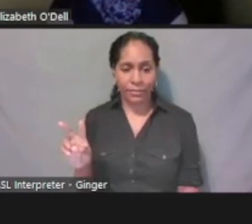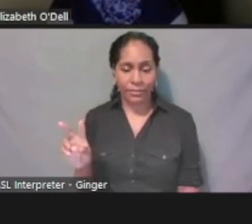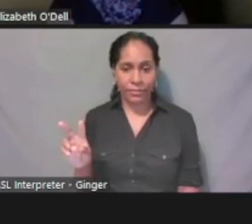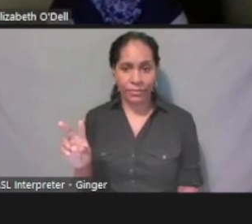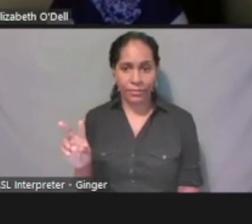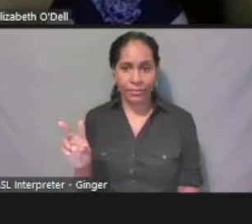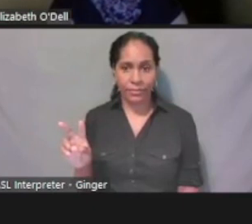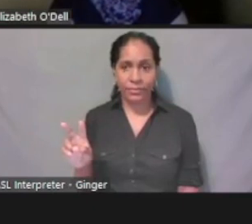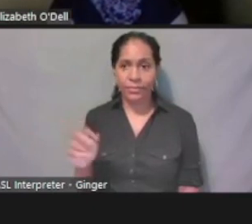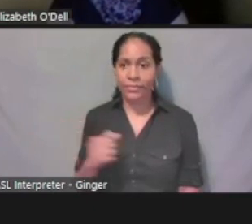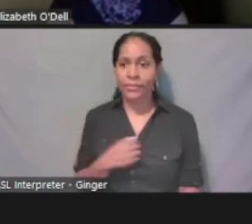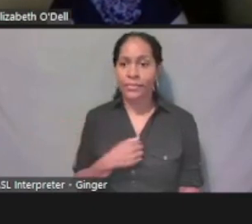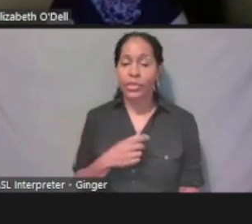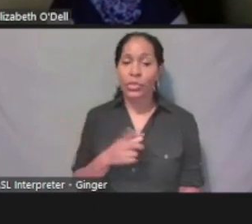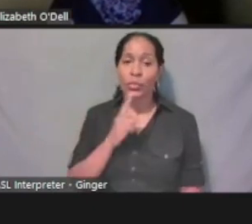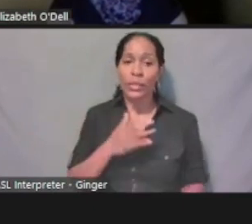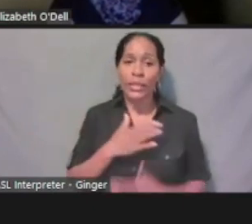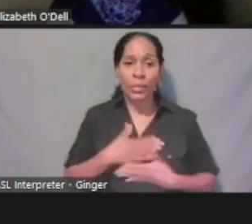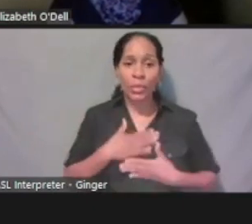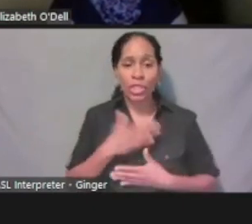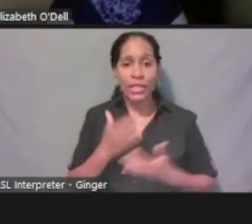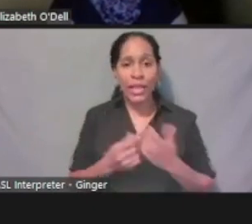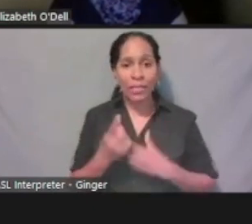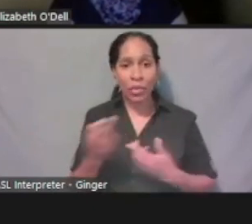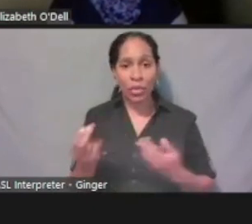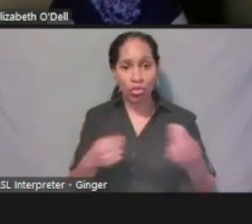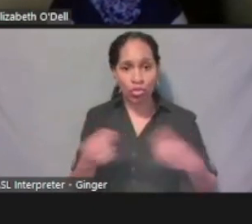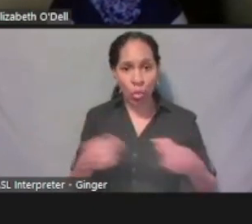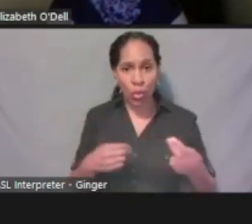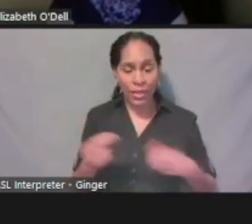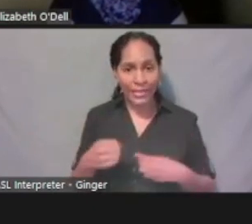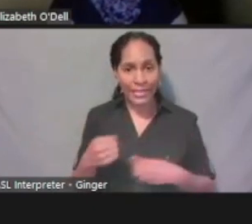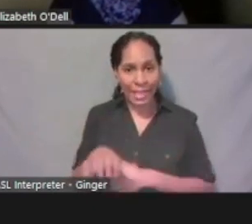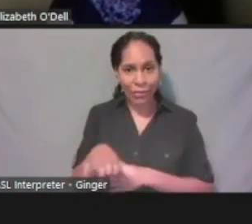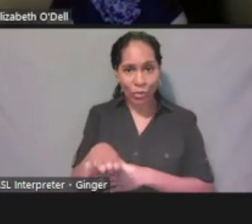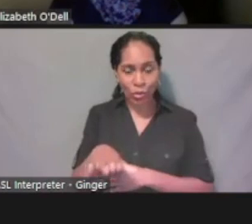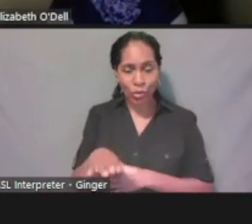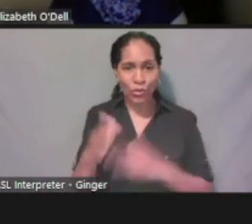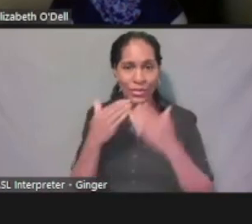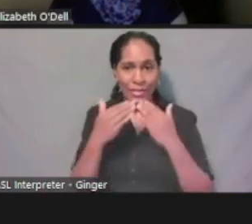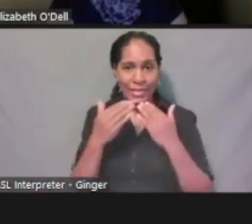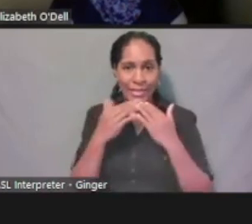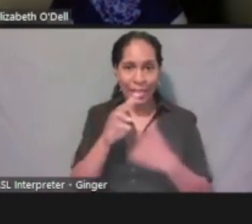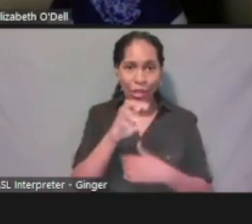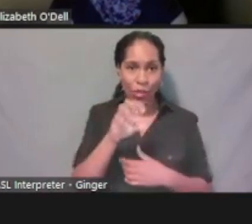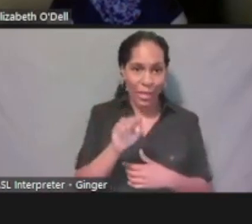And we really appreciate you all being here with us this afternoon. Thank you, Wes, thank you Liz,